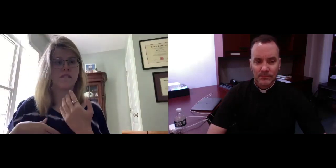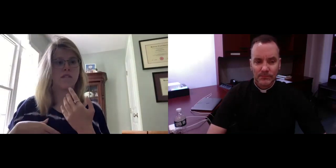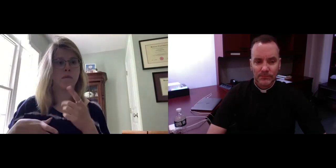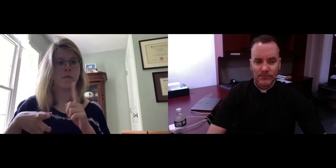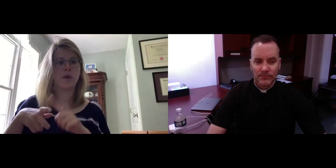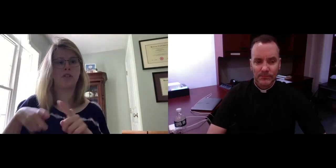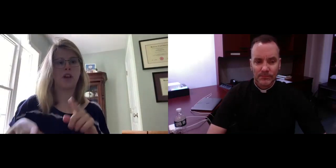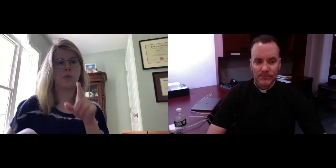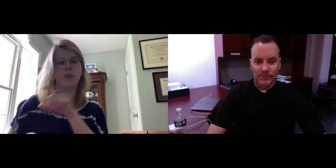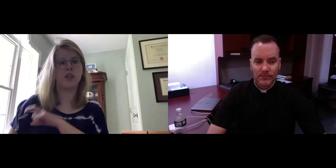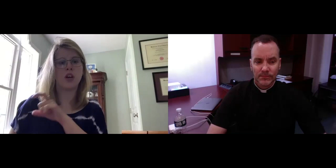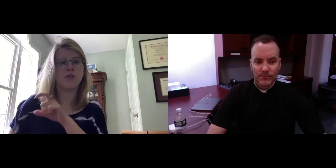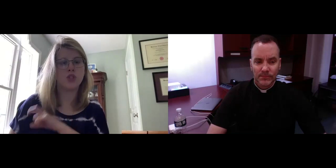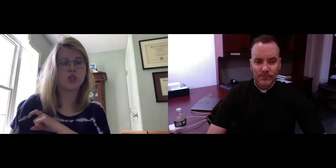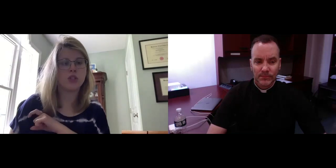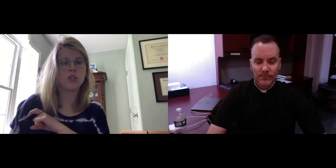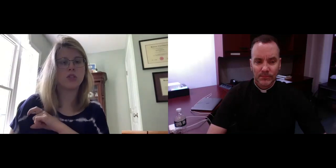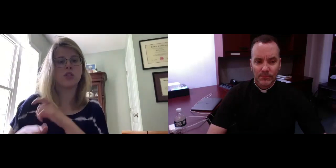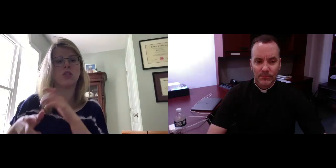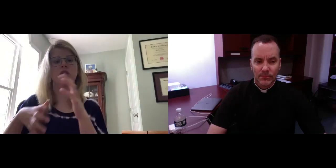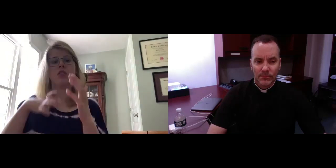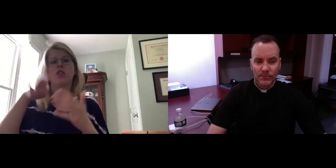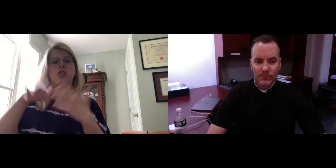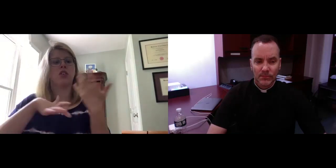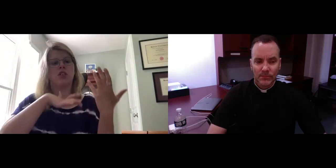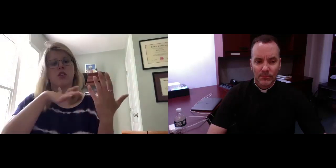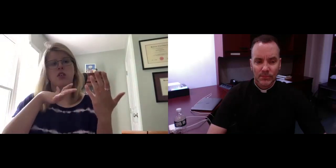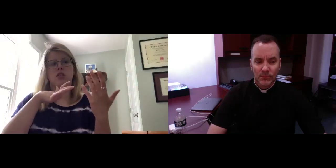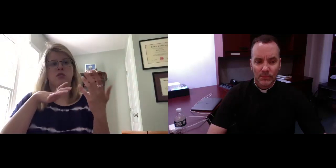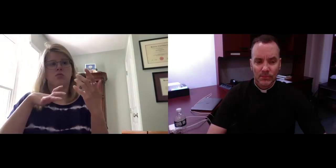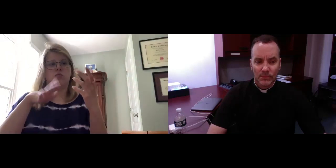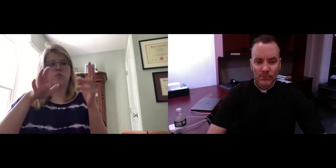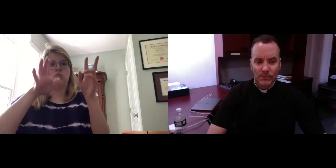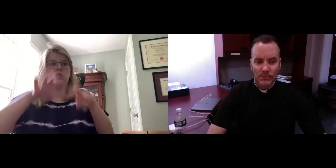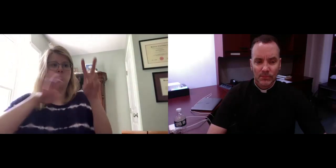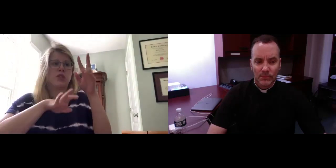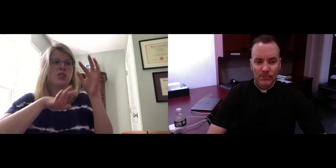I know there's a lot of different issues going on related to the police looking